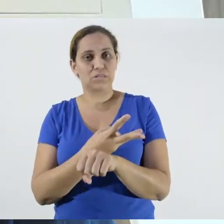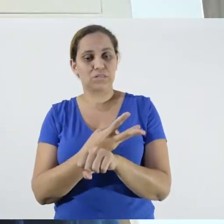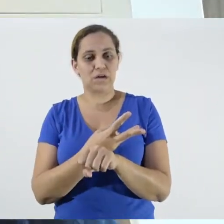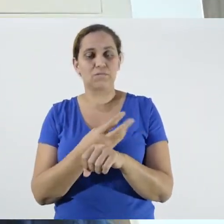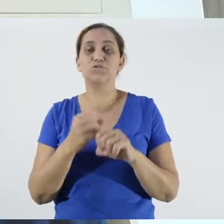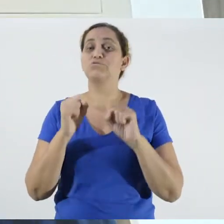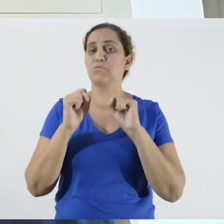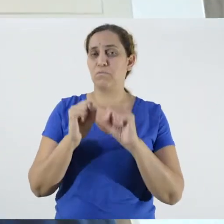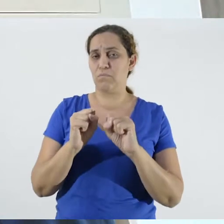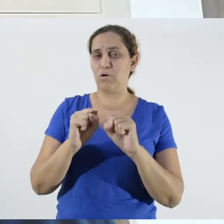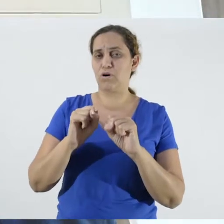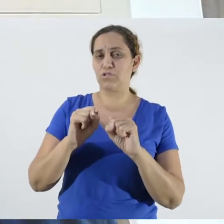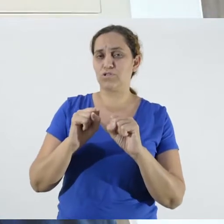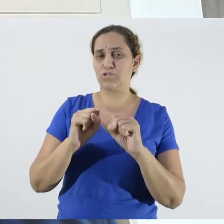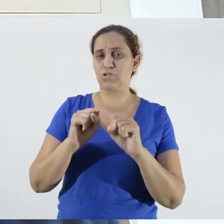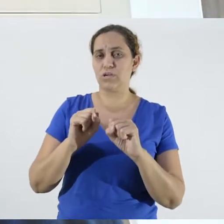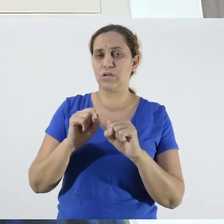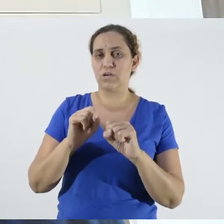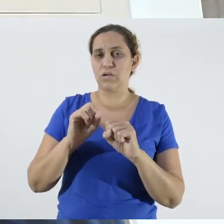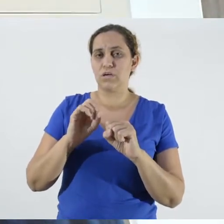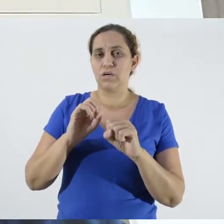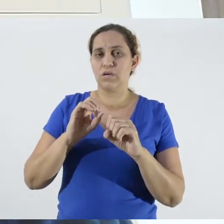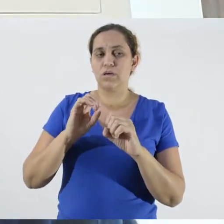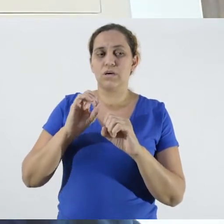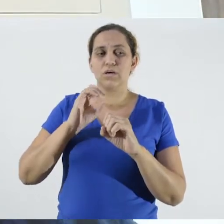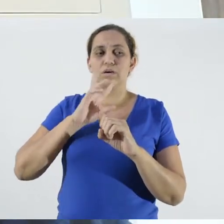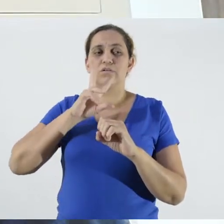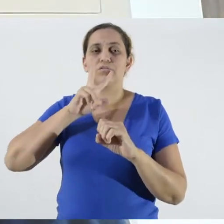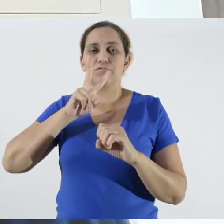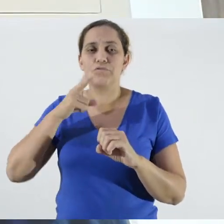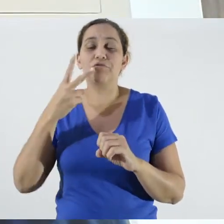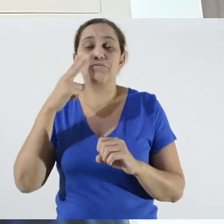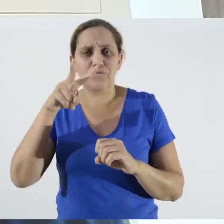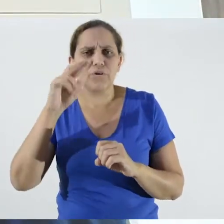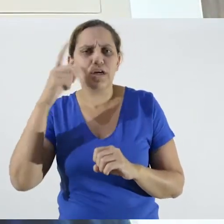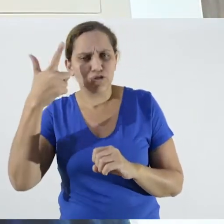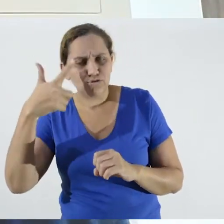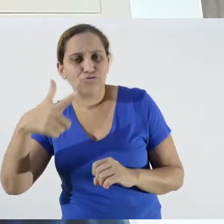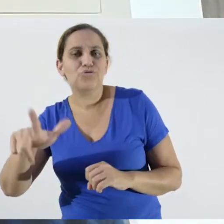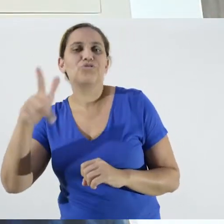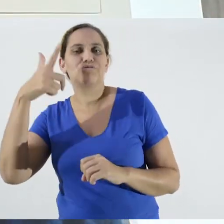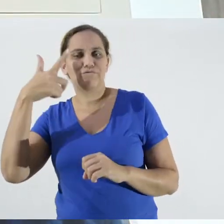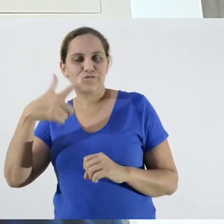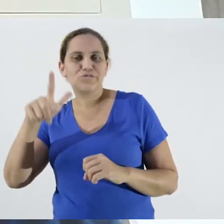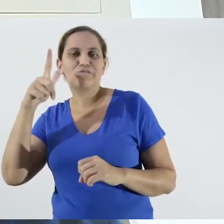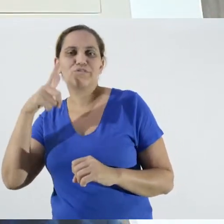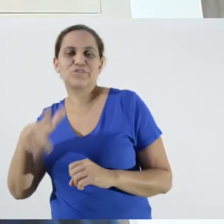recover that message later. It sits there like a library,